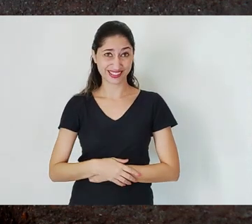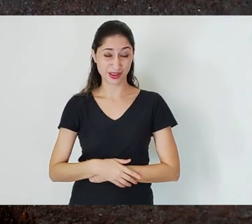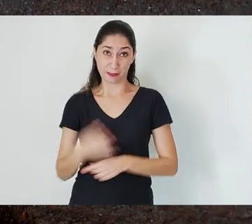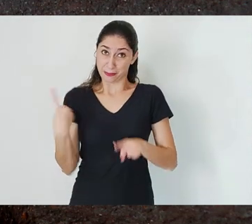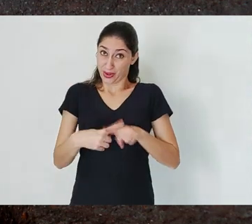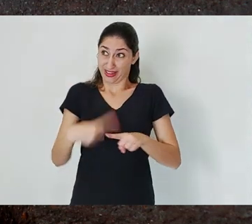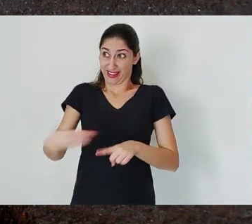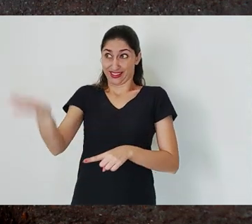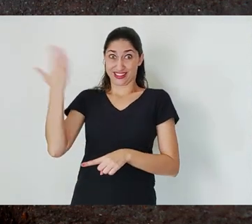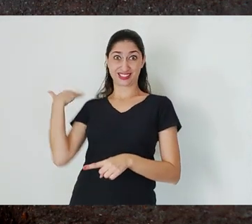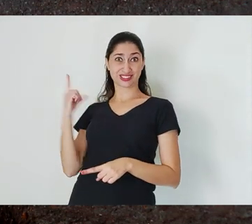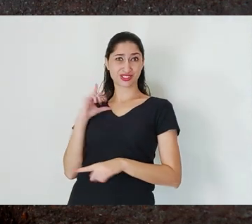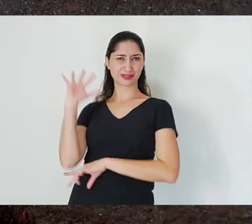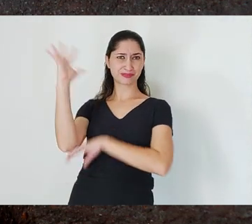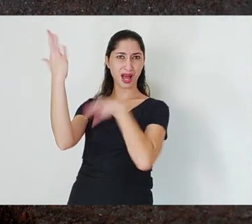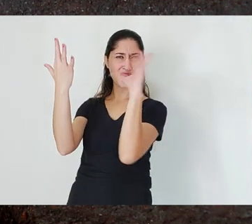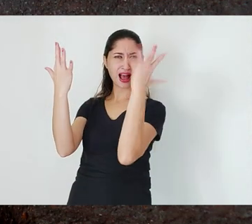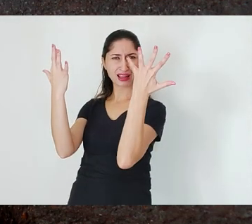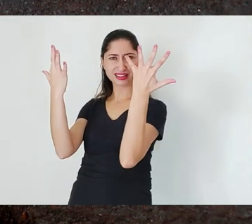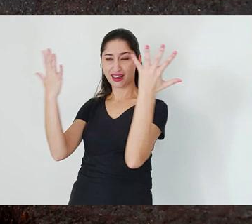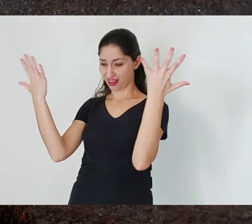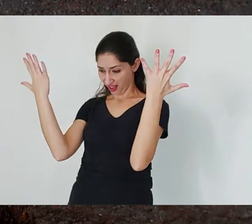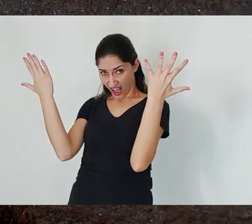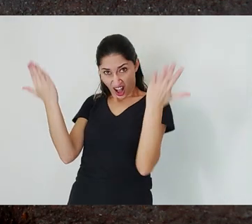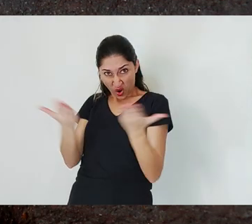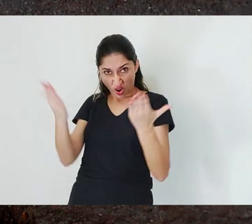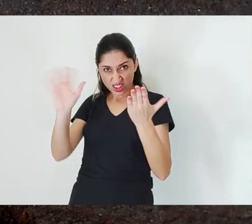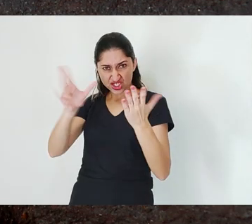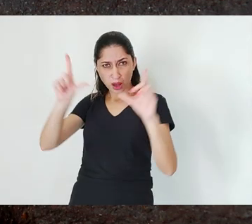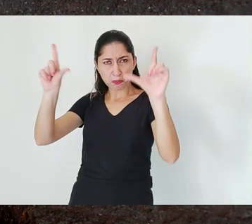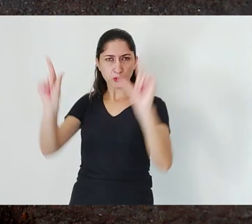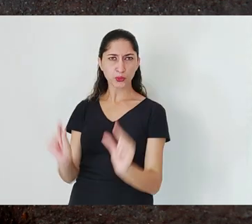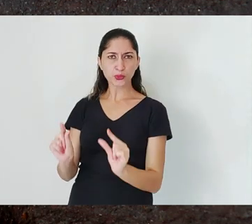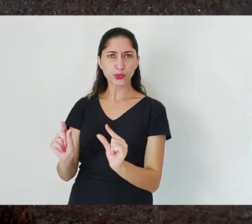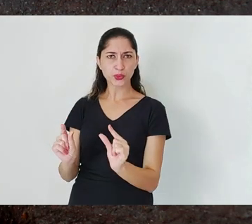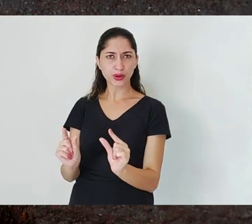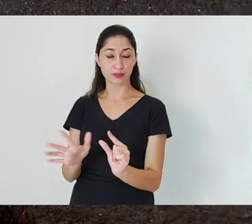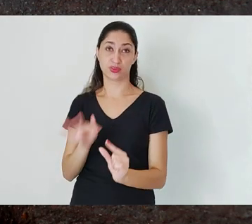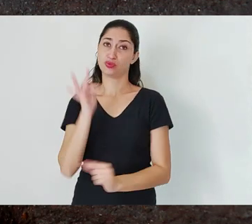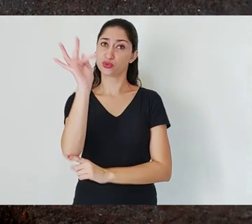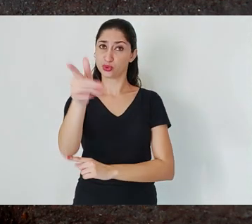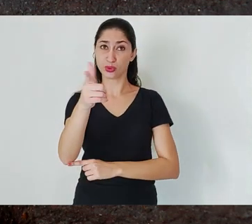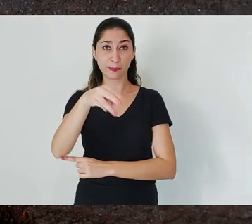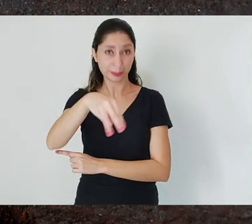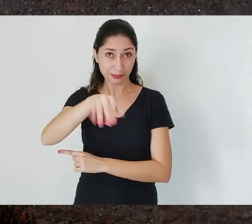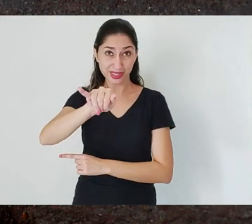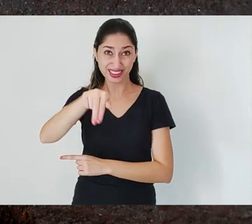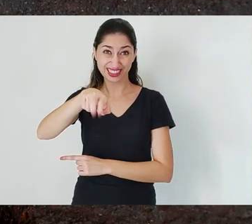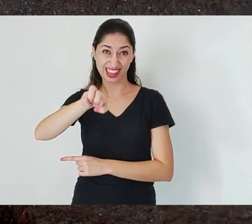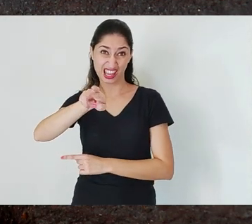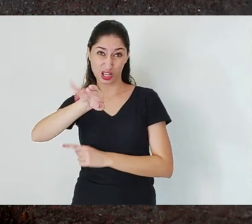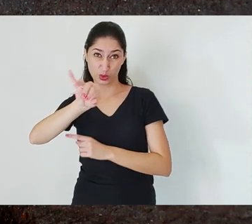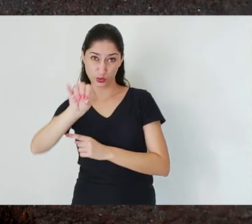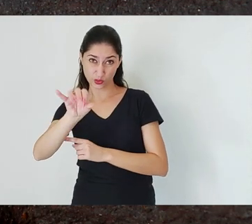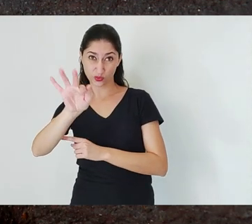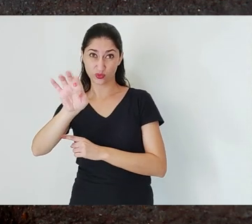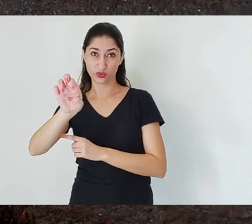we too, one day, will not have our iron ore. Economically, this is problematic. Hydric environmentally, this is a crime.